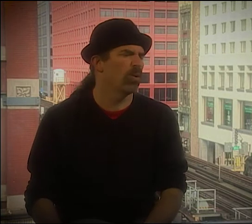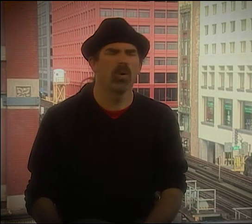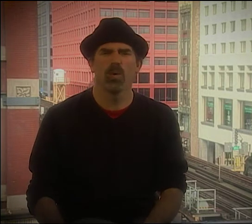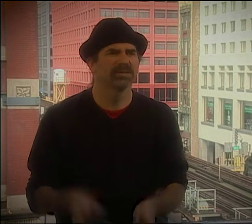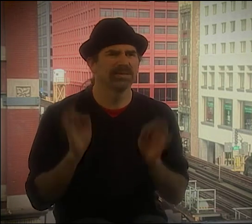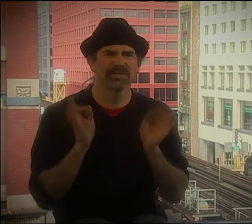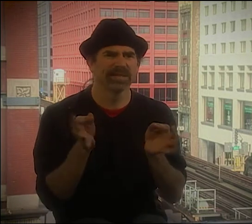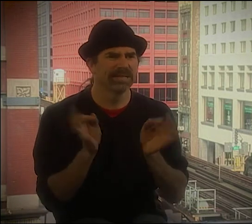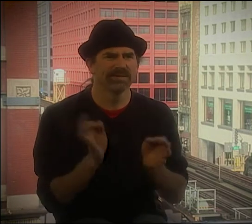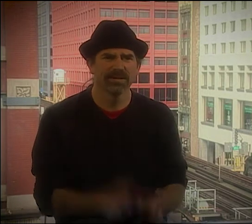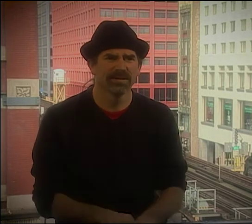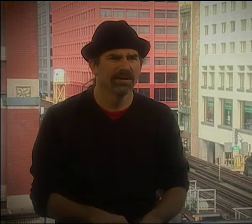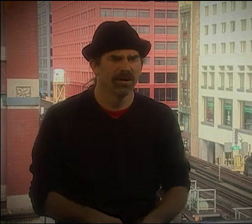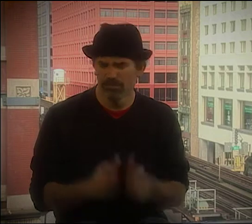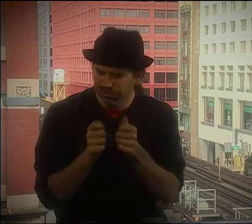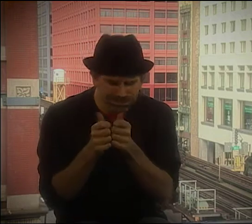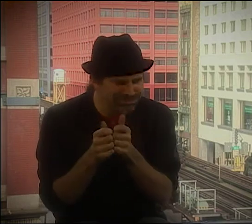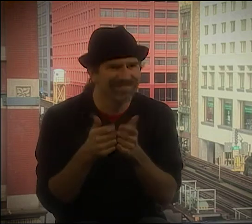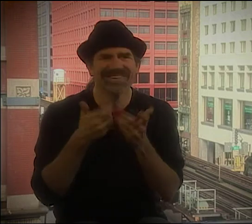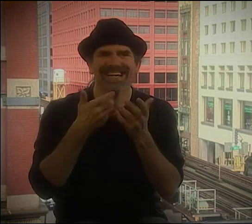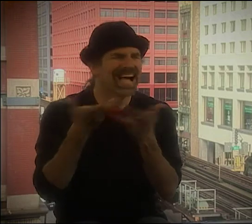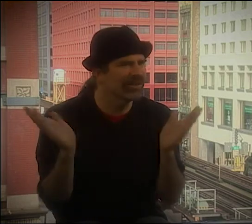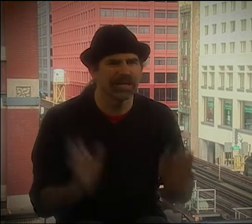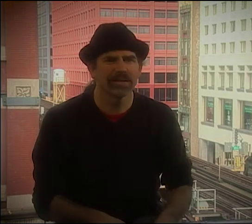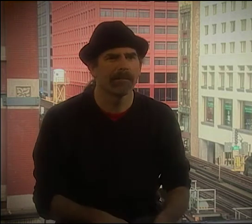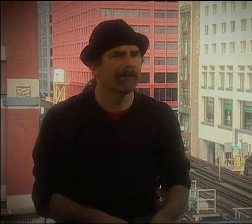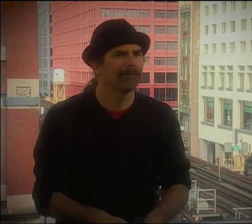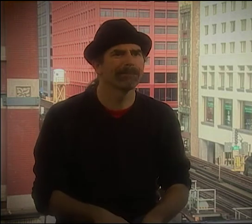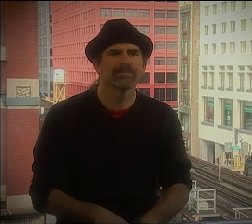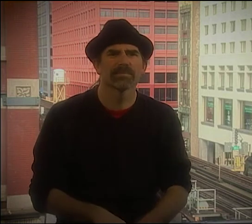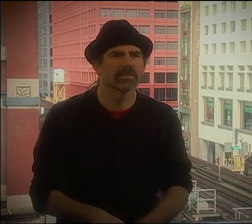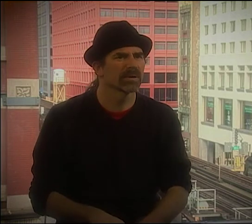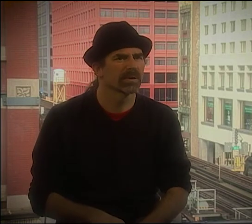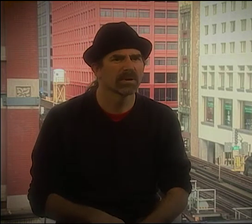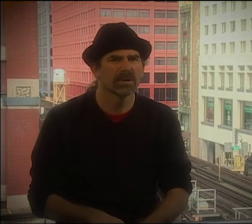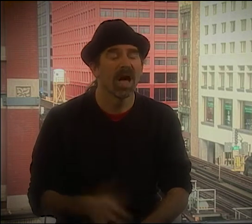CREEPING INTO THE SIGNS. SO MY PREDICTION IS, YEAH, IT'S GONNA CONTINUE.